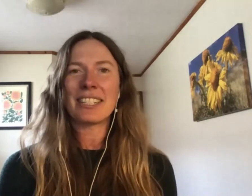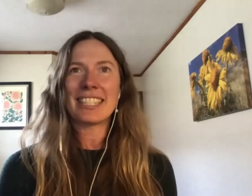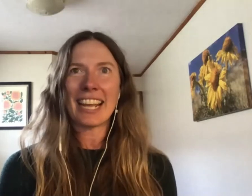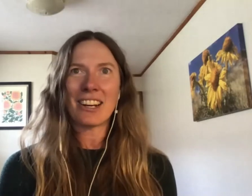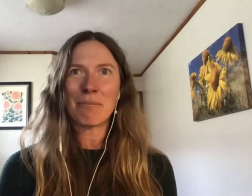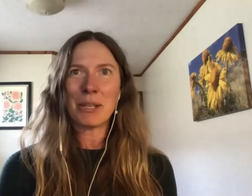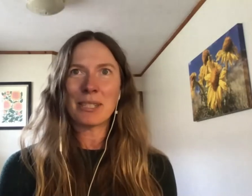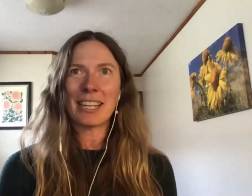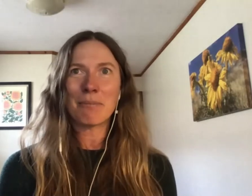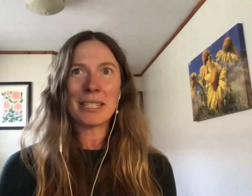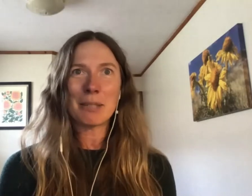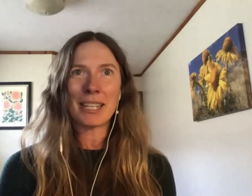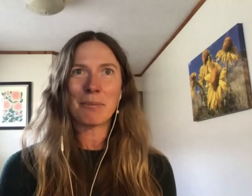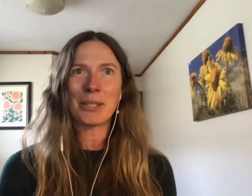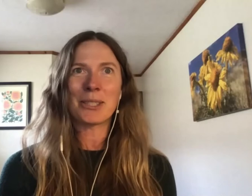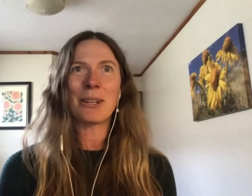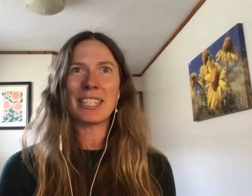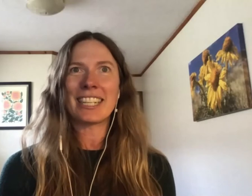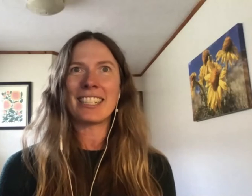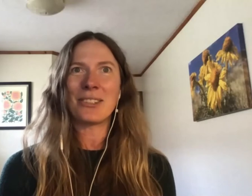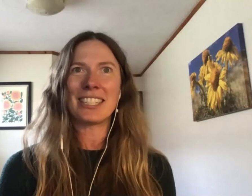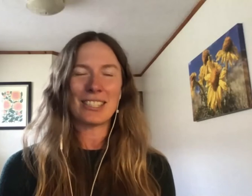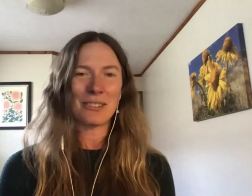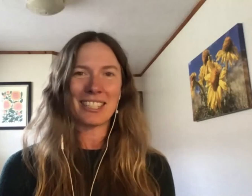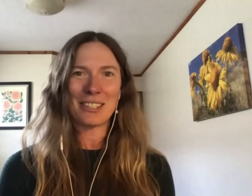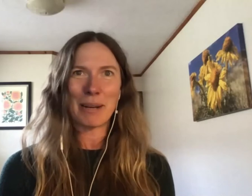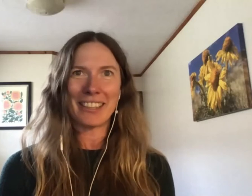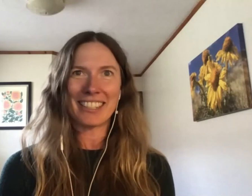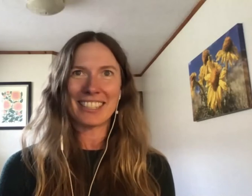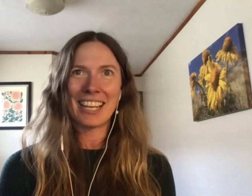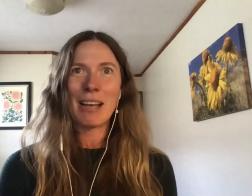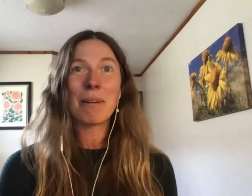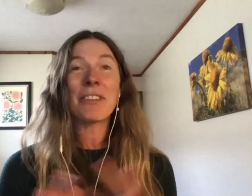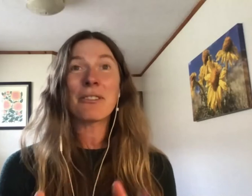stay on mute as much as possible so unintended noises don't disturb others. But feel free